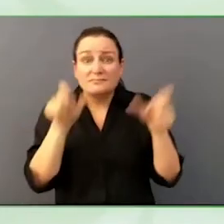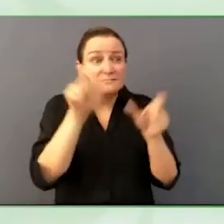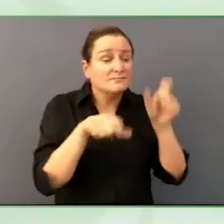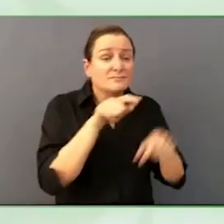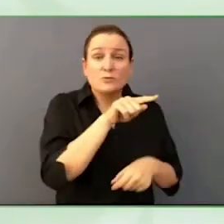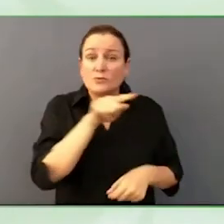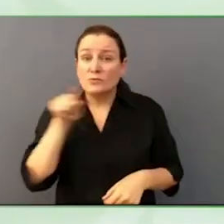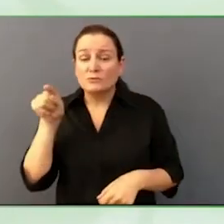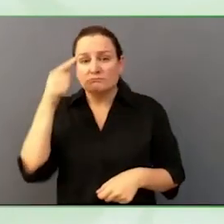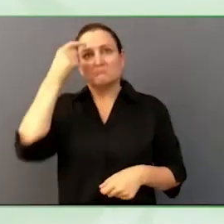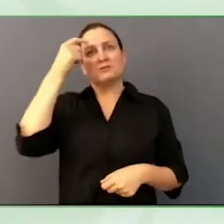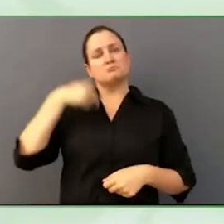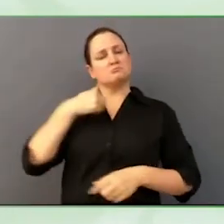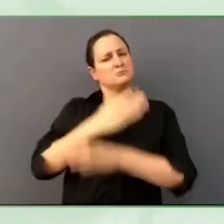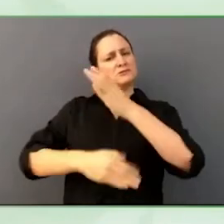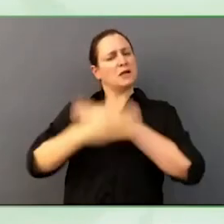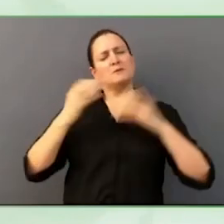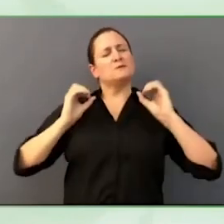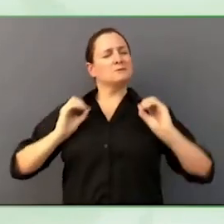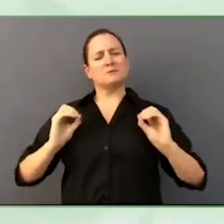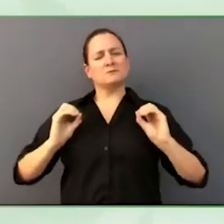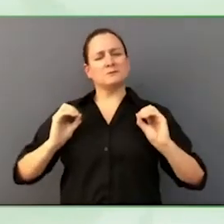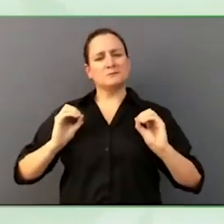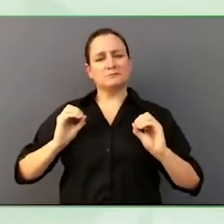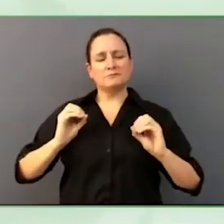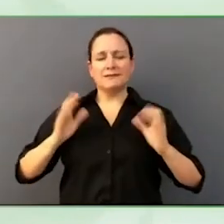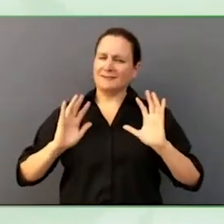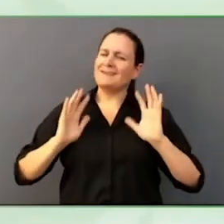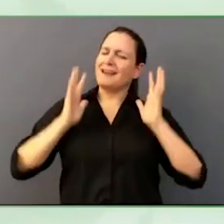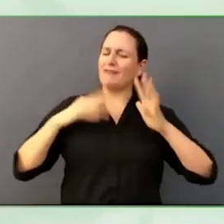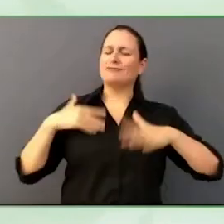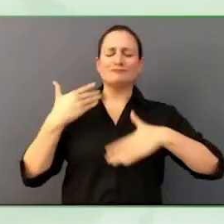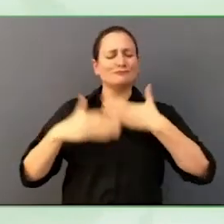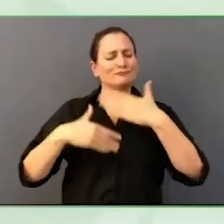situations and we work in conditions, that have to be adjusted.